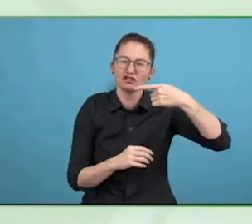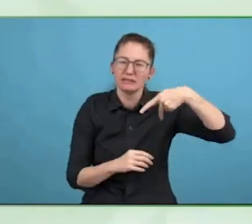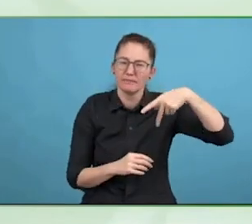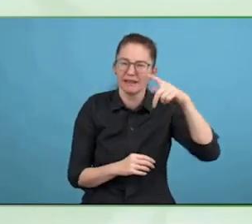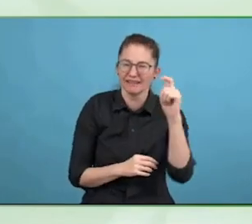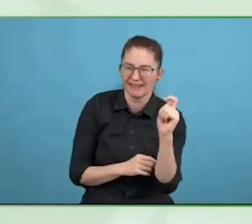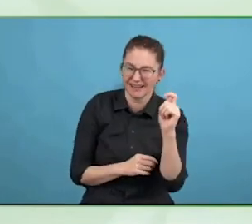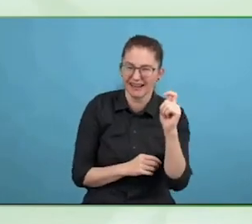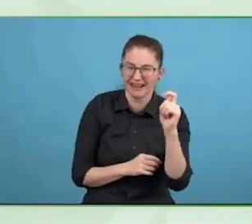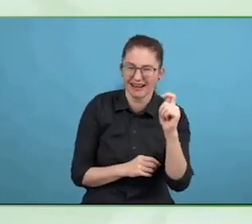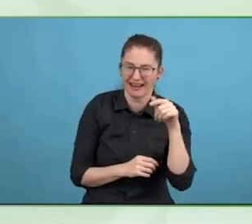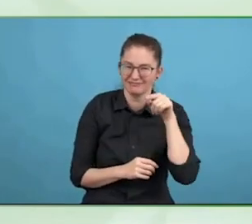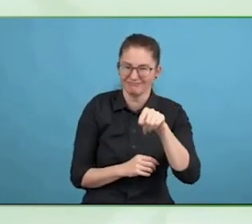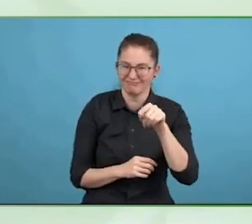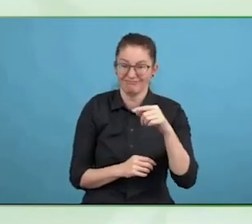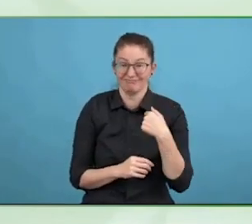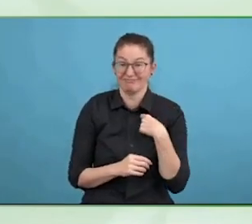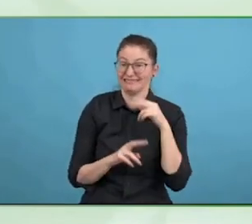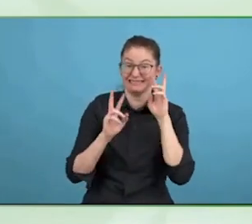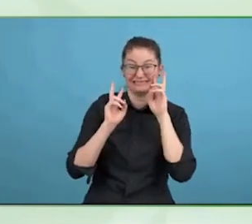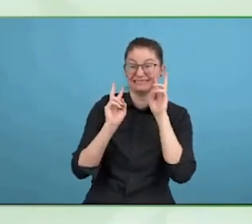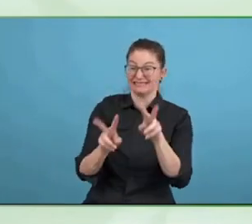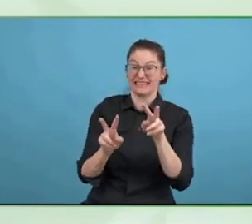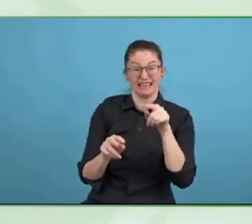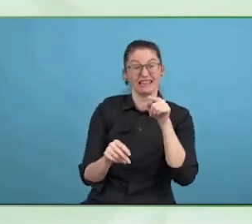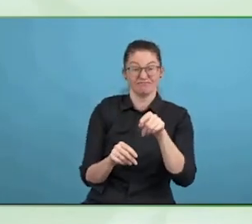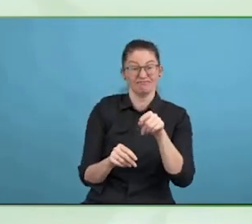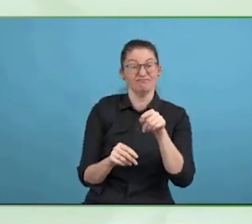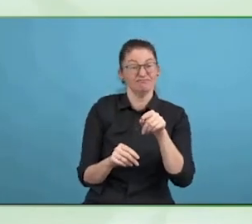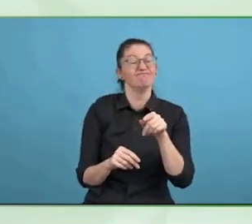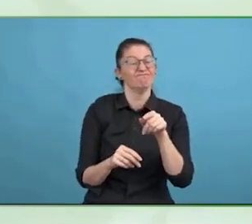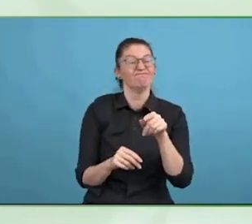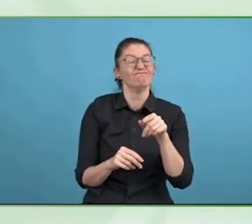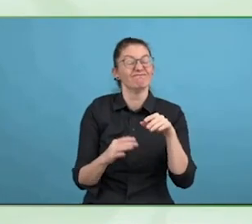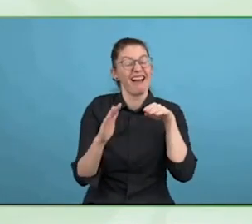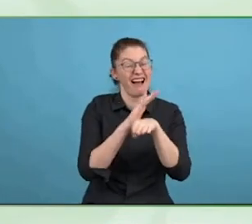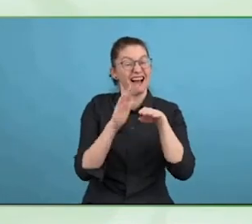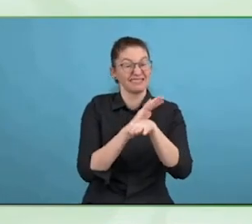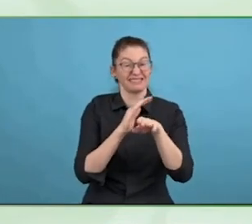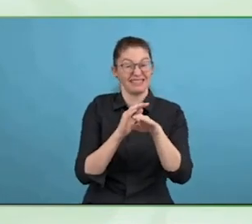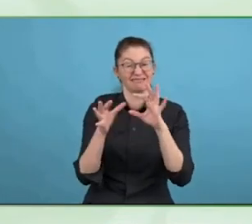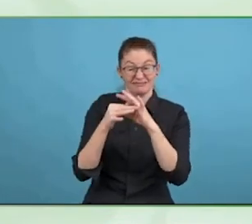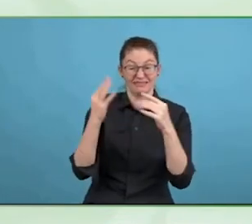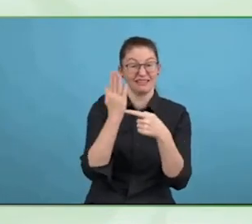This speech to text technology is probably one of the fastest moving